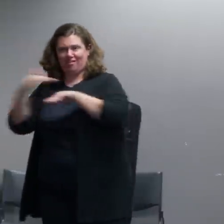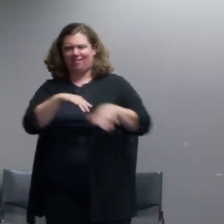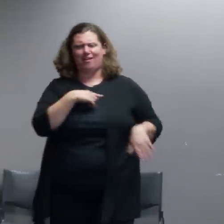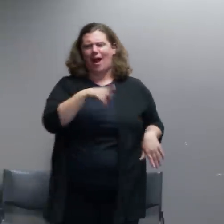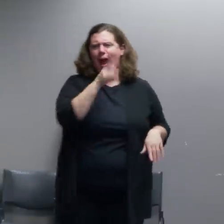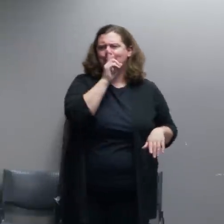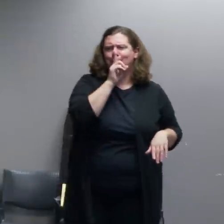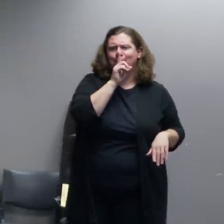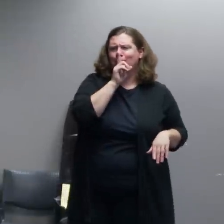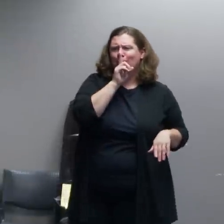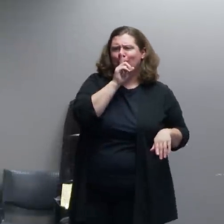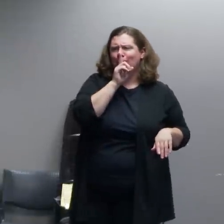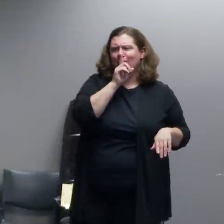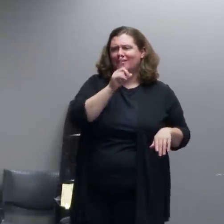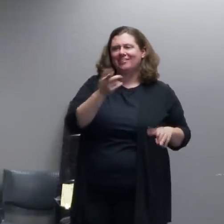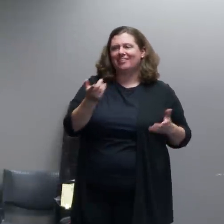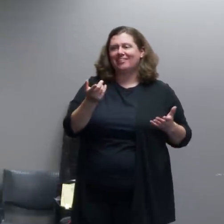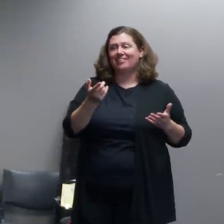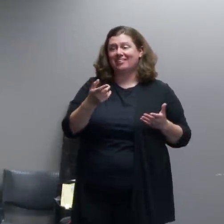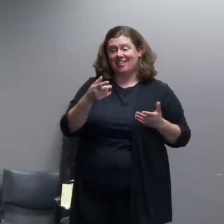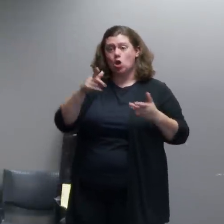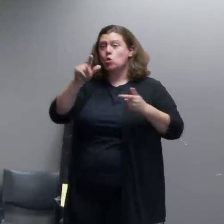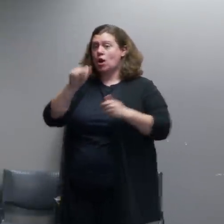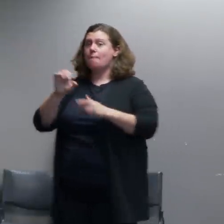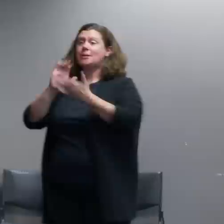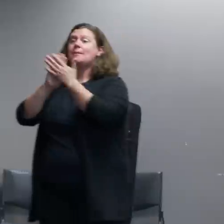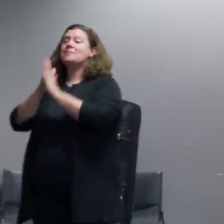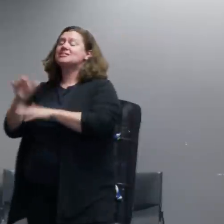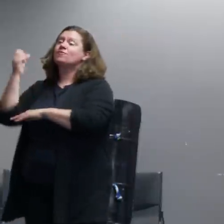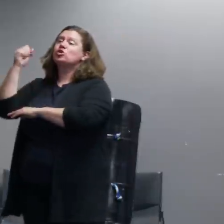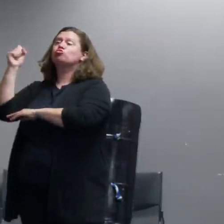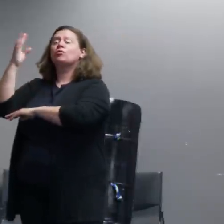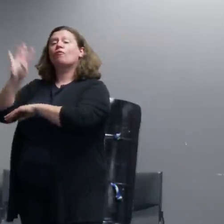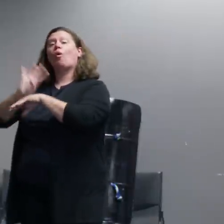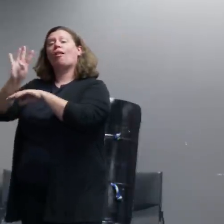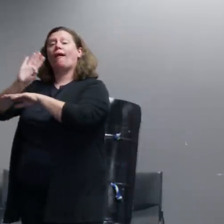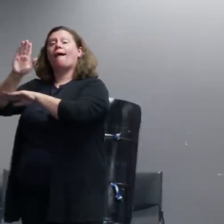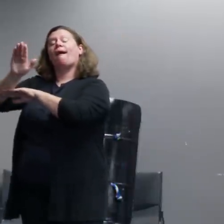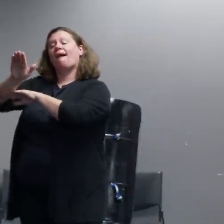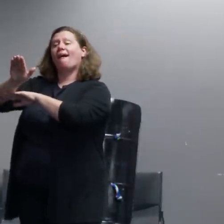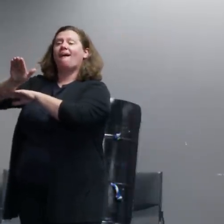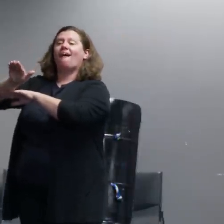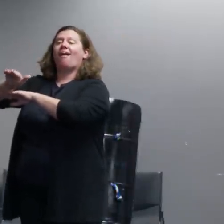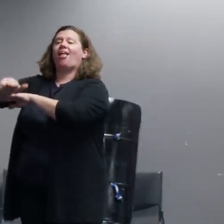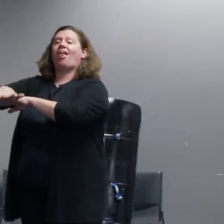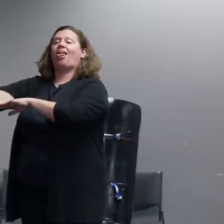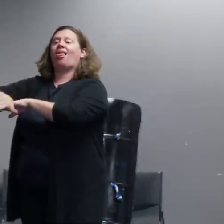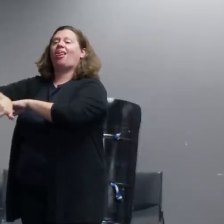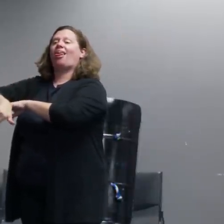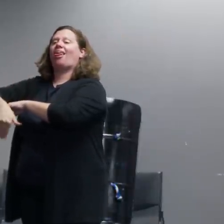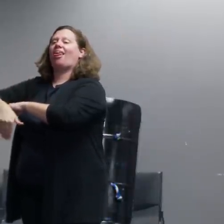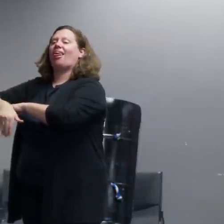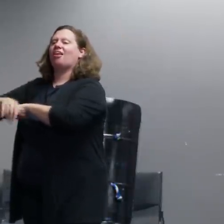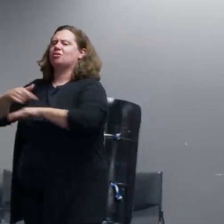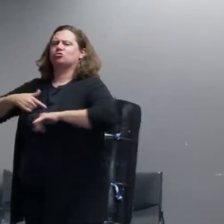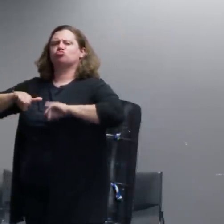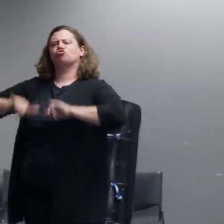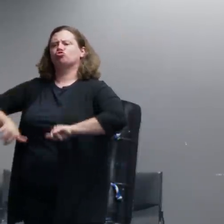a sign at four o'clock in the afternoon and then at 10 o'clock at night you might still be a protester holding a sign or you